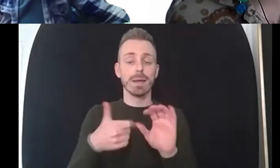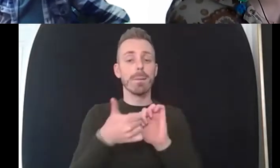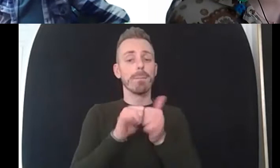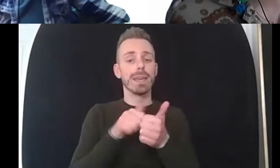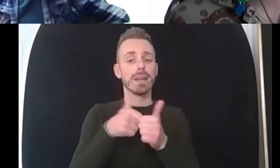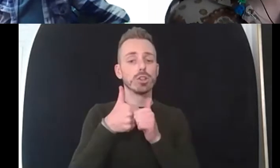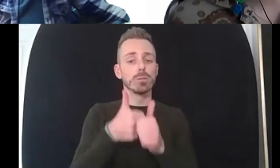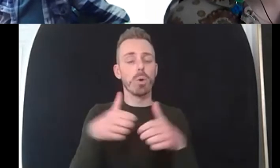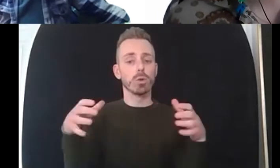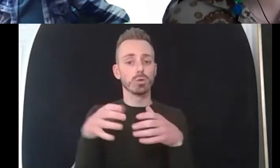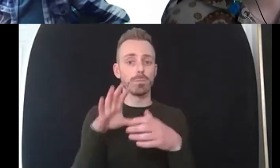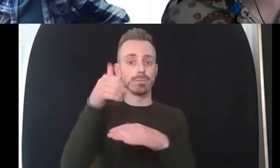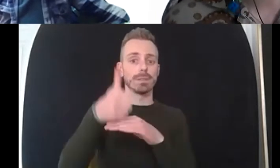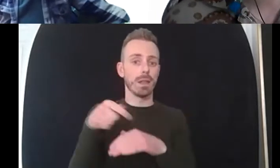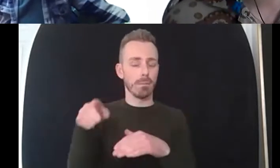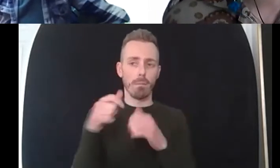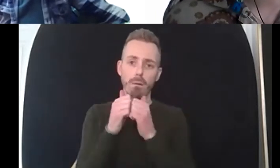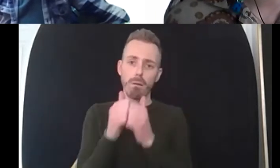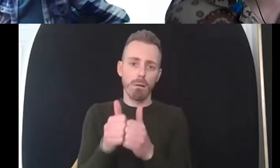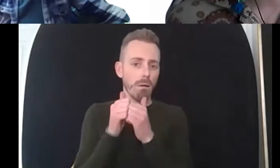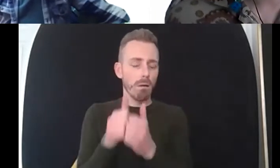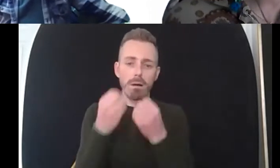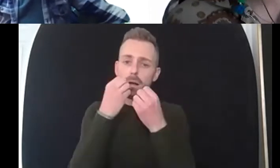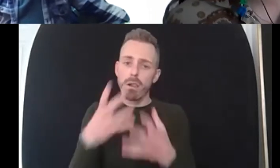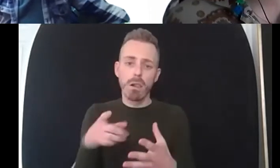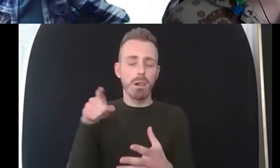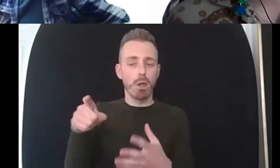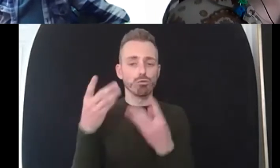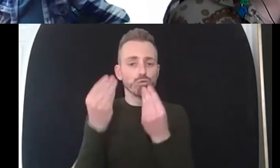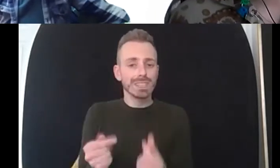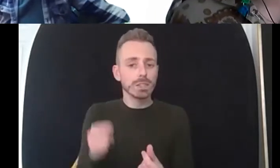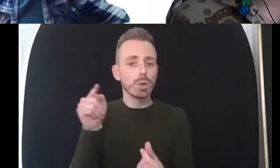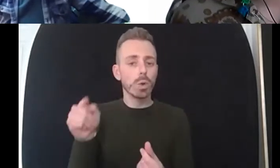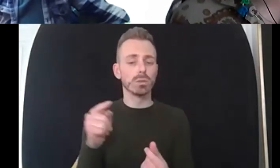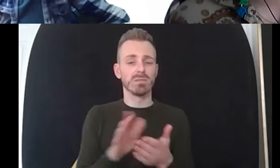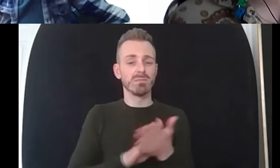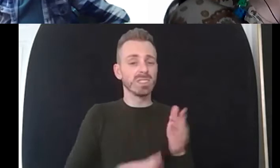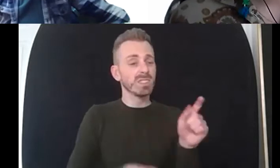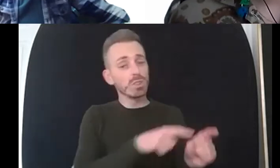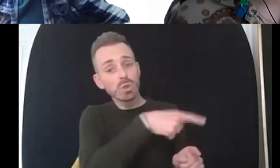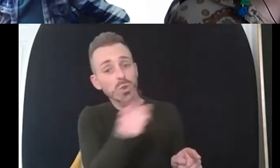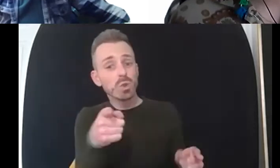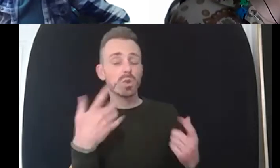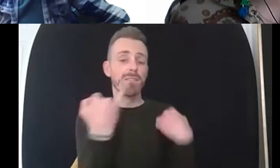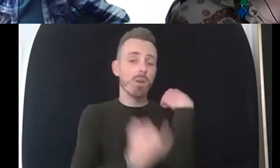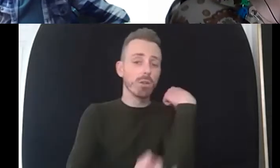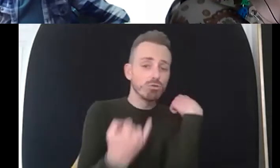there's such an element of trust there and like you said you need to know that if you are vulnerable and you're leaning on people that they're people you can trust and